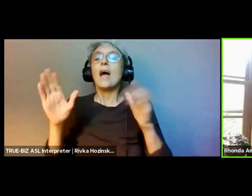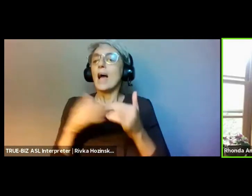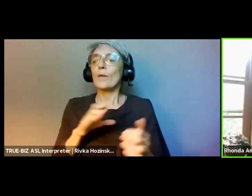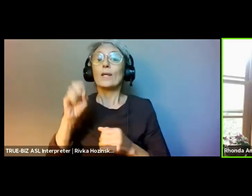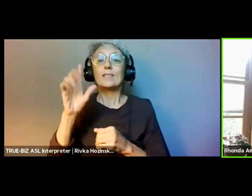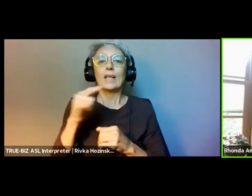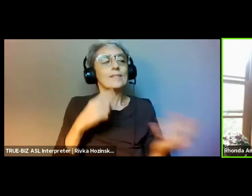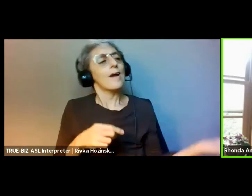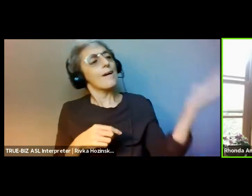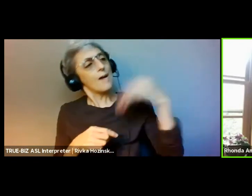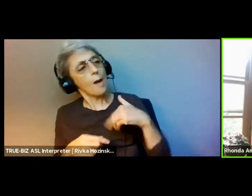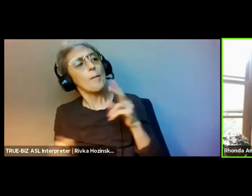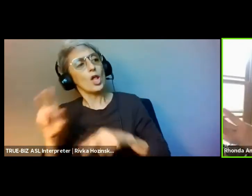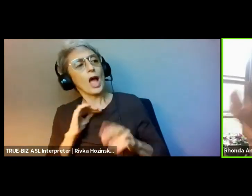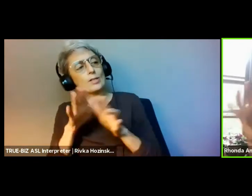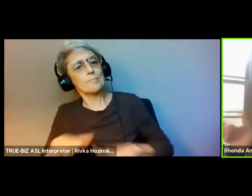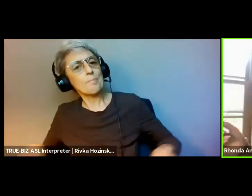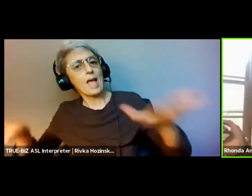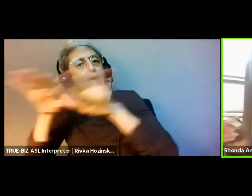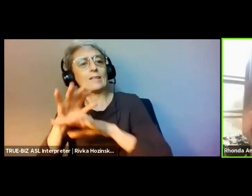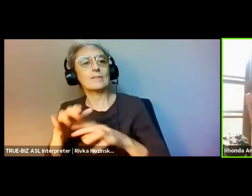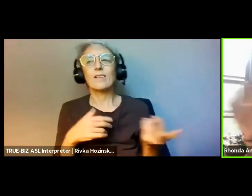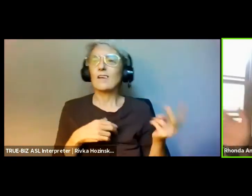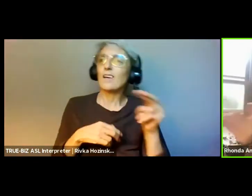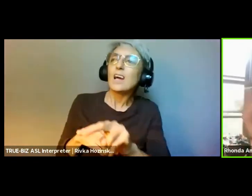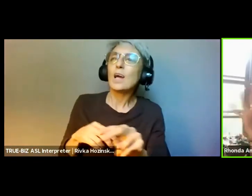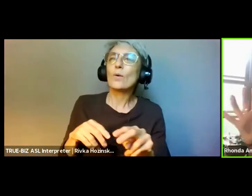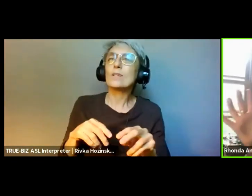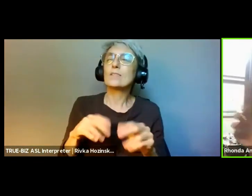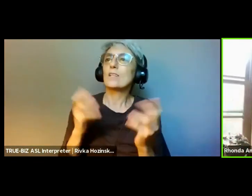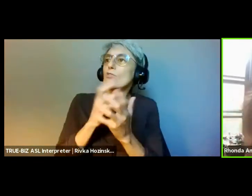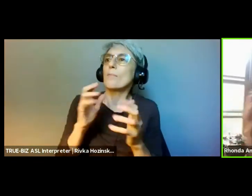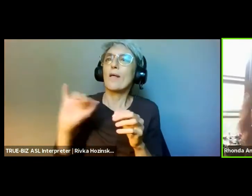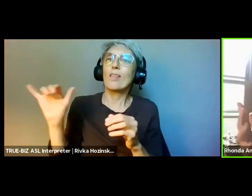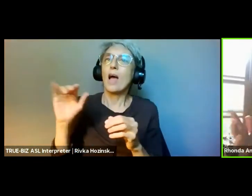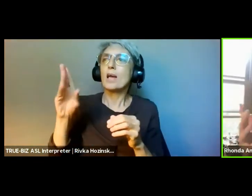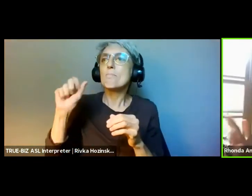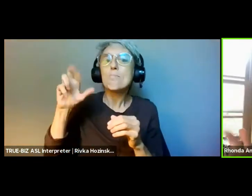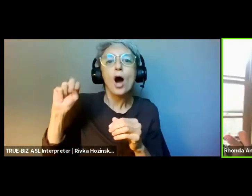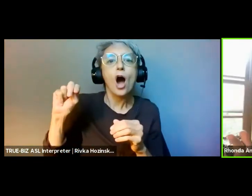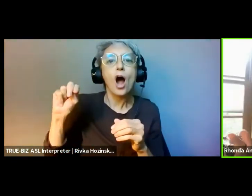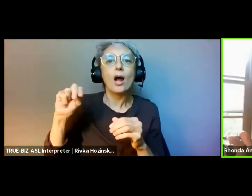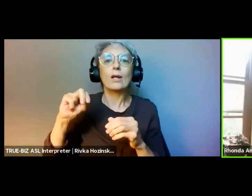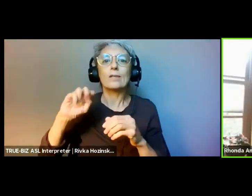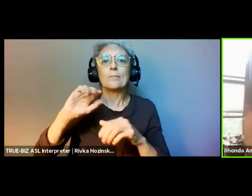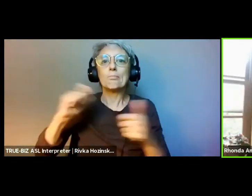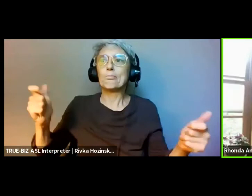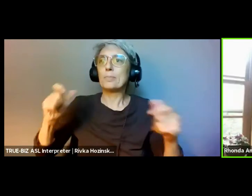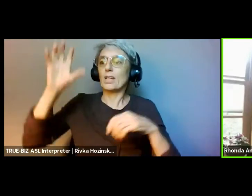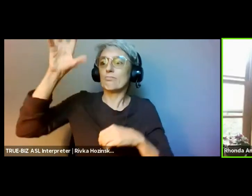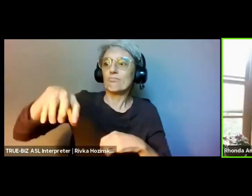to protect the wealth and interest and repetition of those with wealth. And then the purpose translates into grantmaking processes